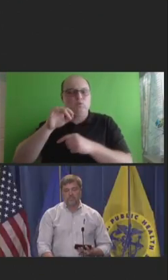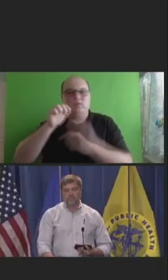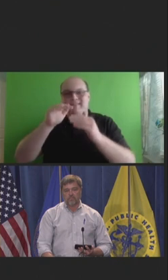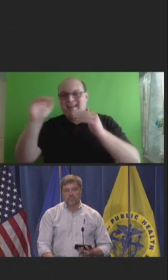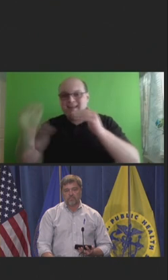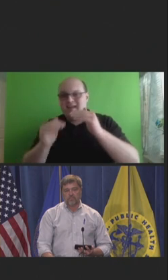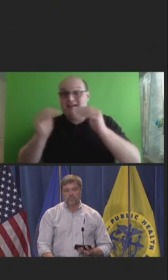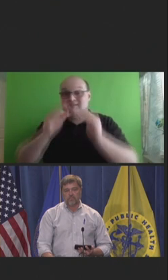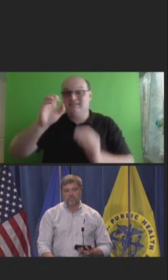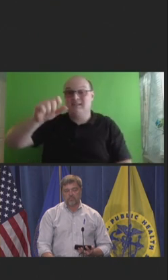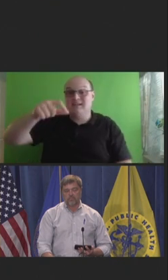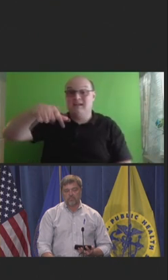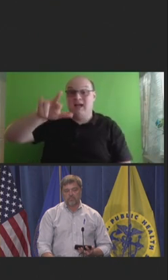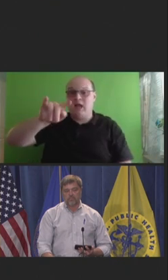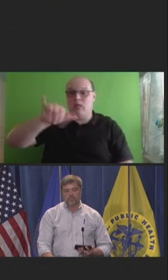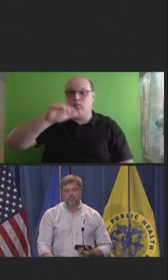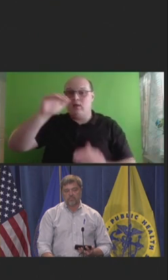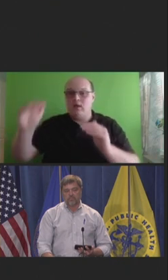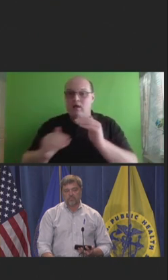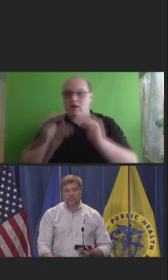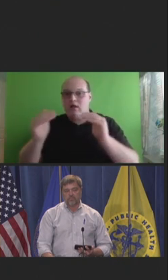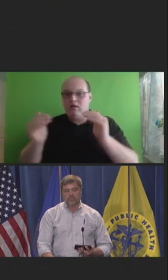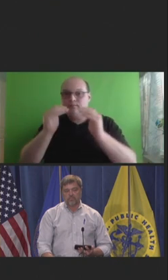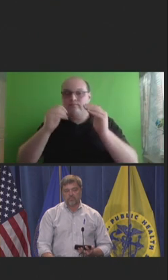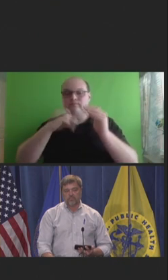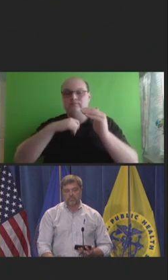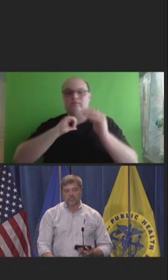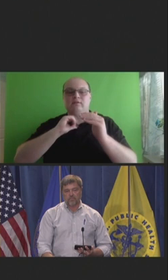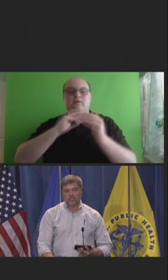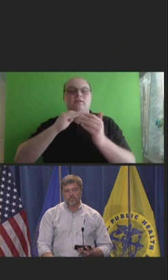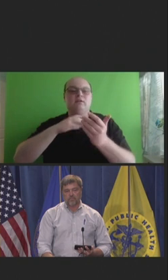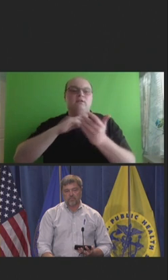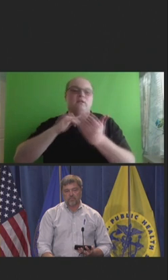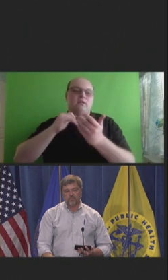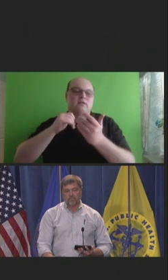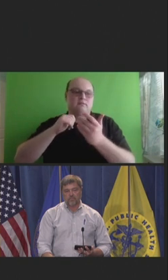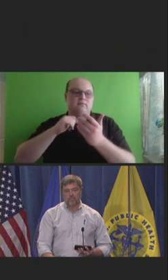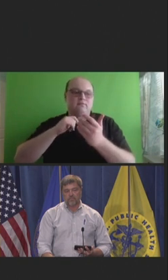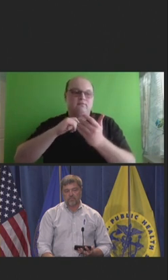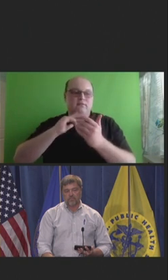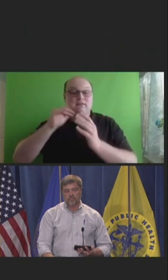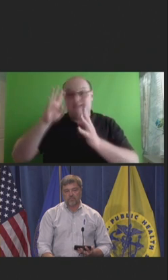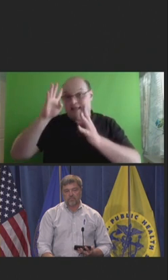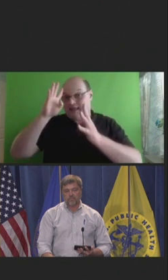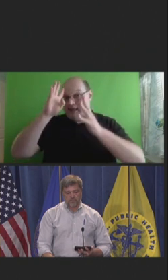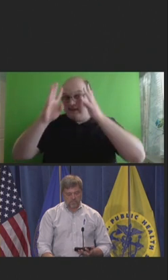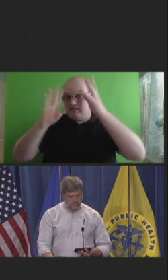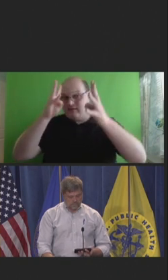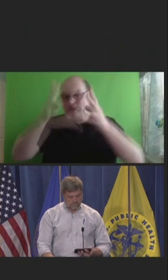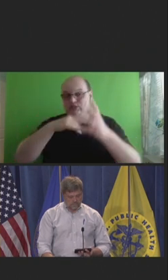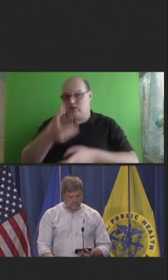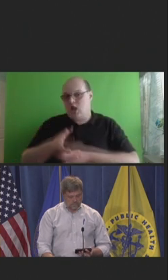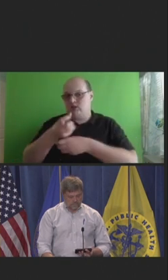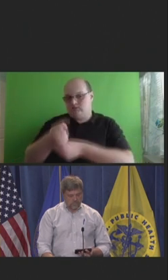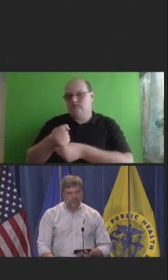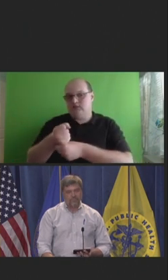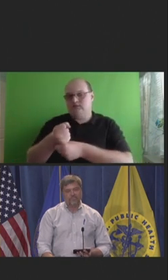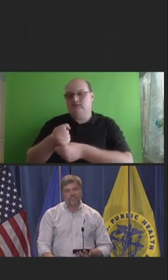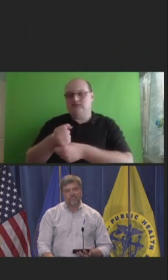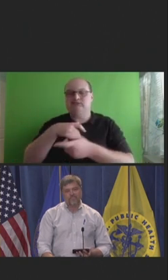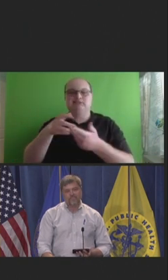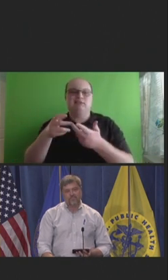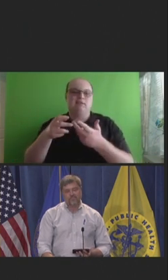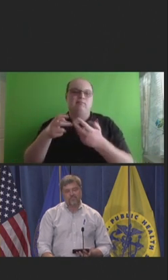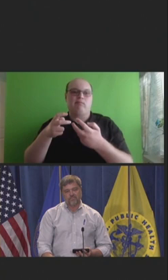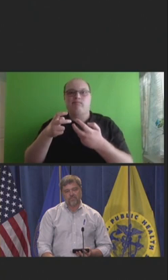I just struck with the tension between innovation and trust and the issues of trust and to what